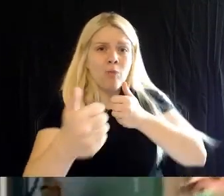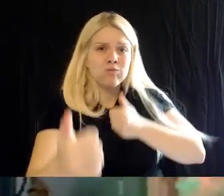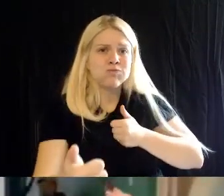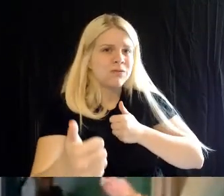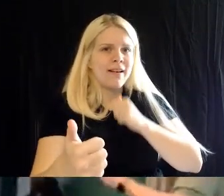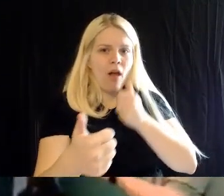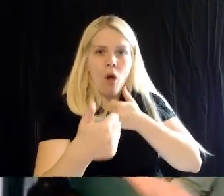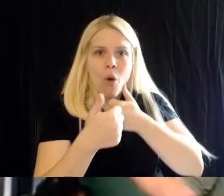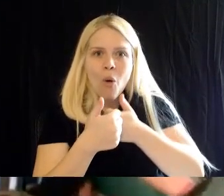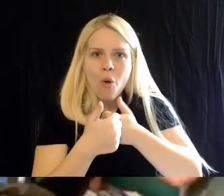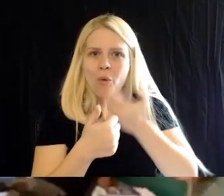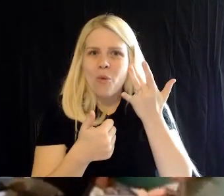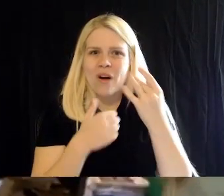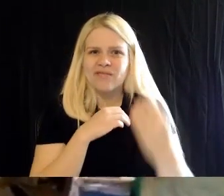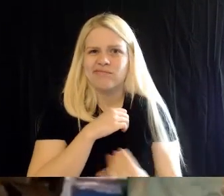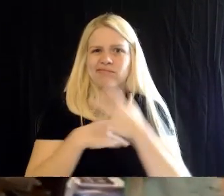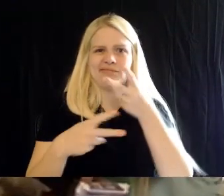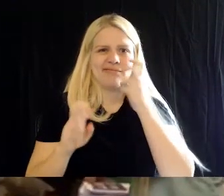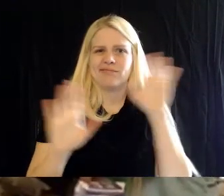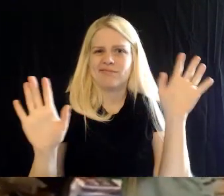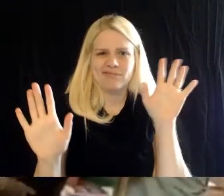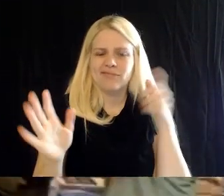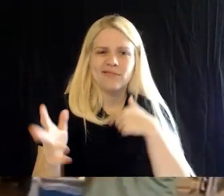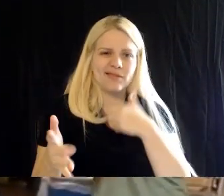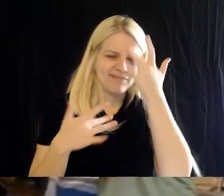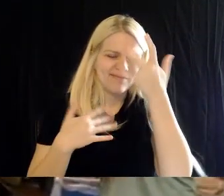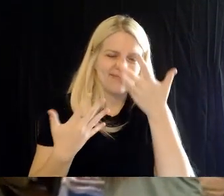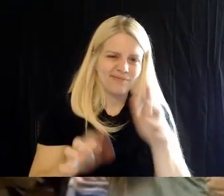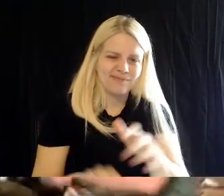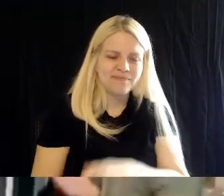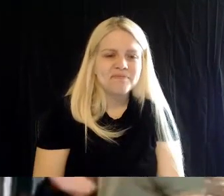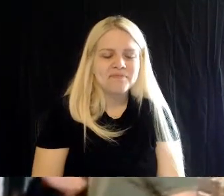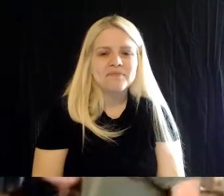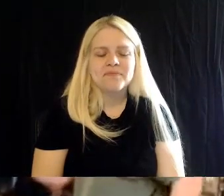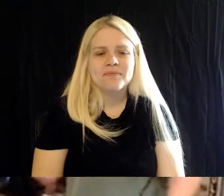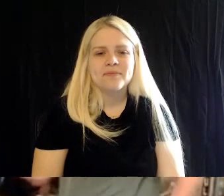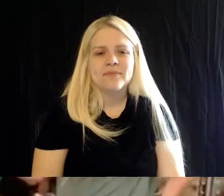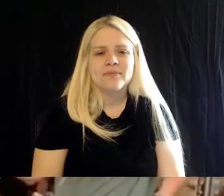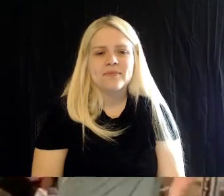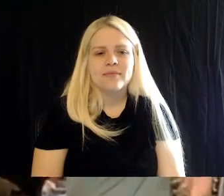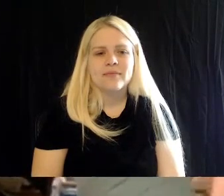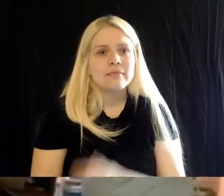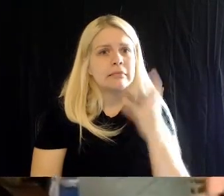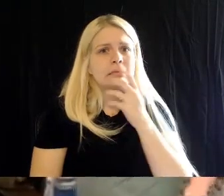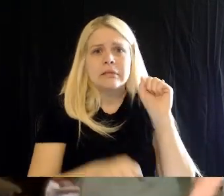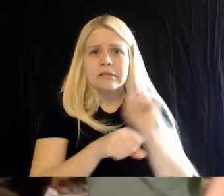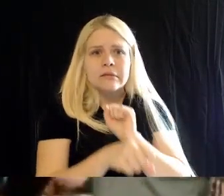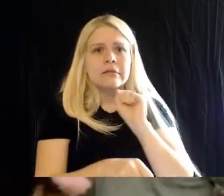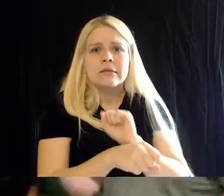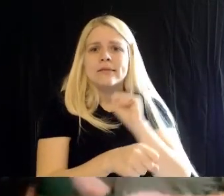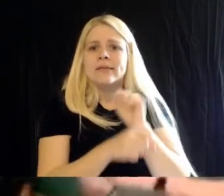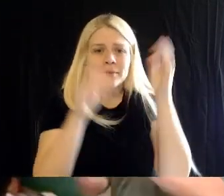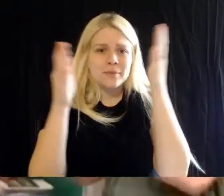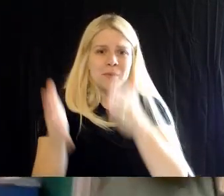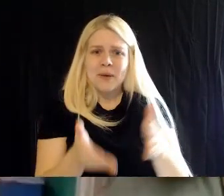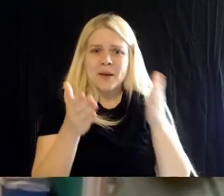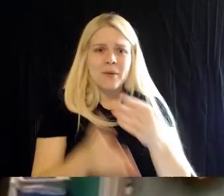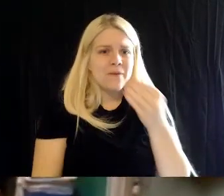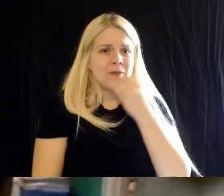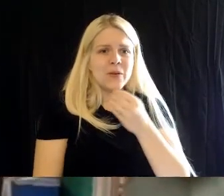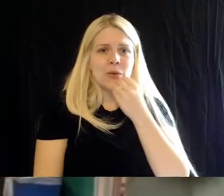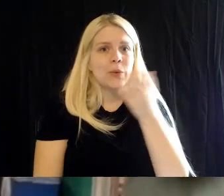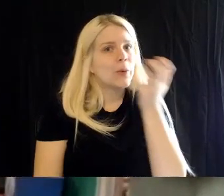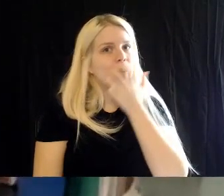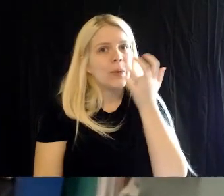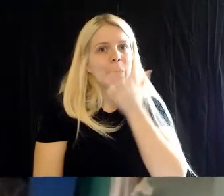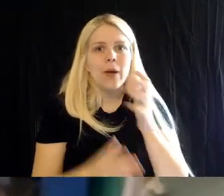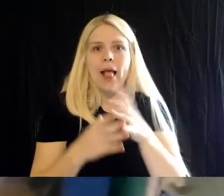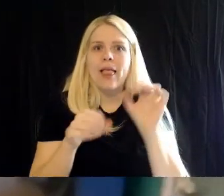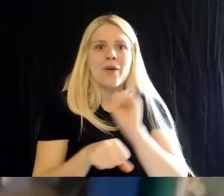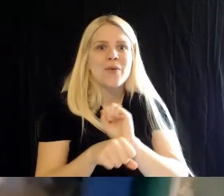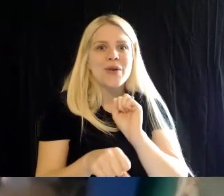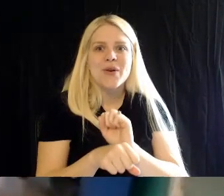The work that goes into preparing these diets, folks- is, I mean, just incredible. When you see this cart full of food-